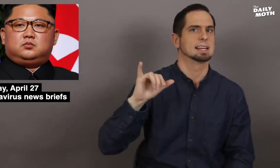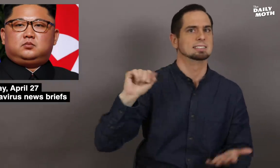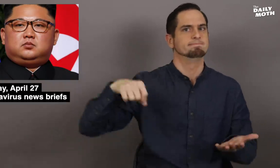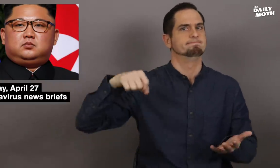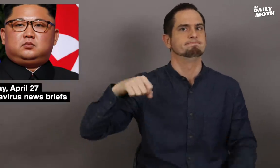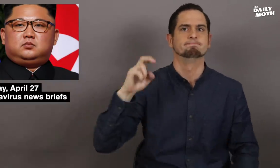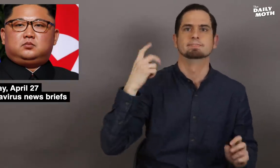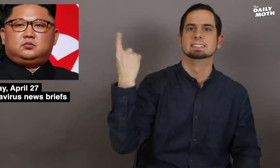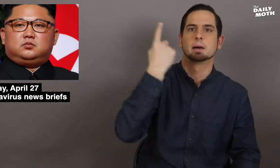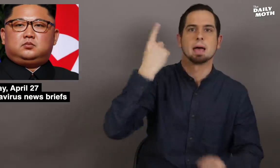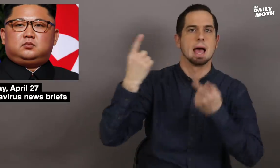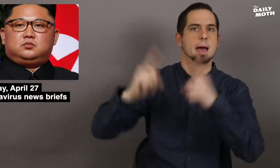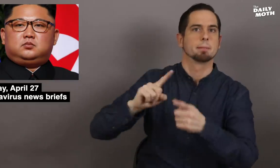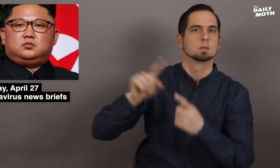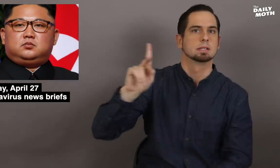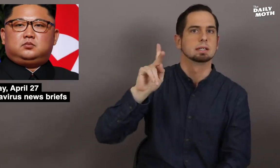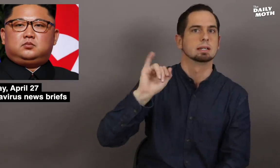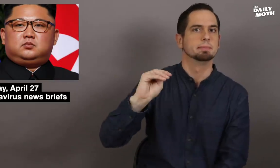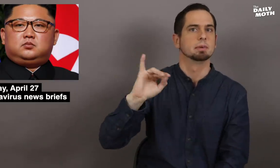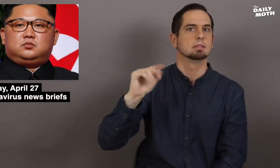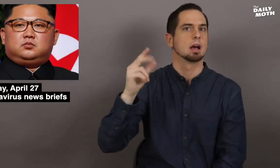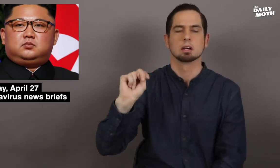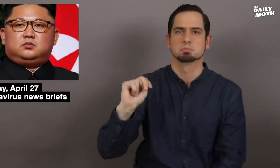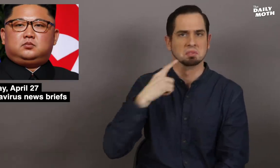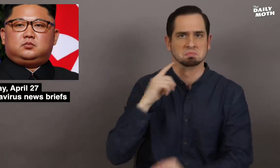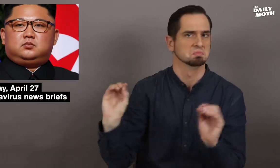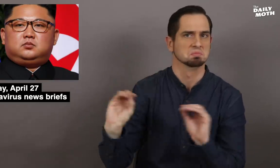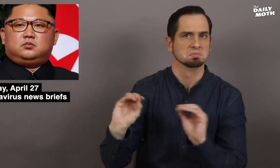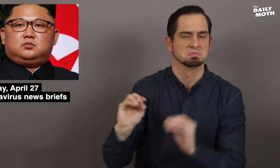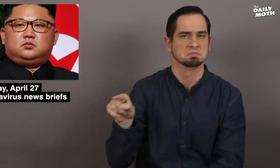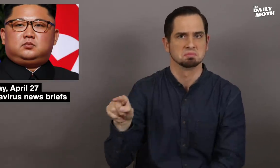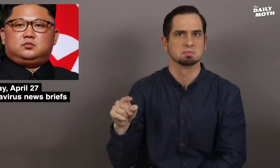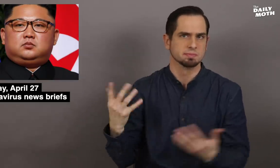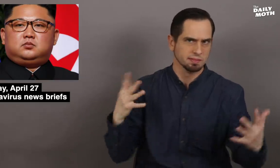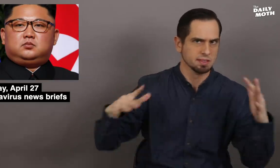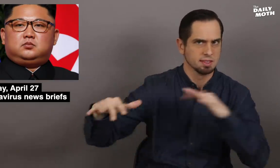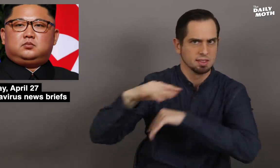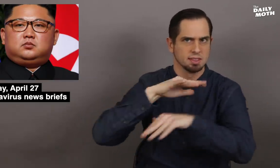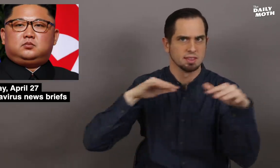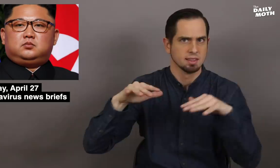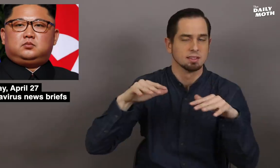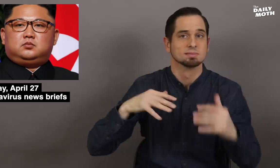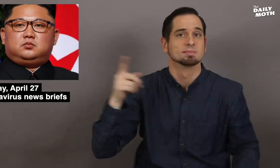that would indicate something happened to Kim Jong Un.